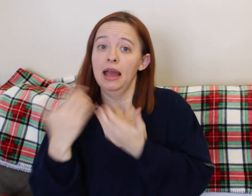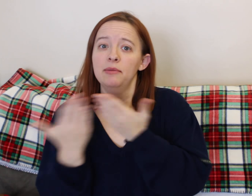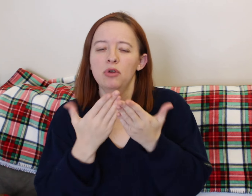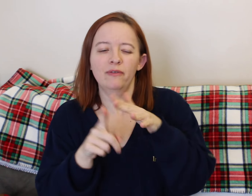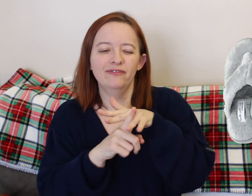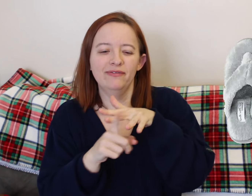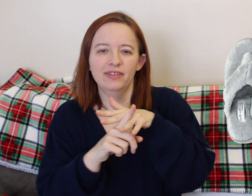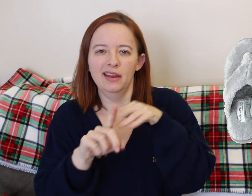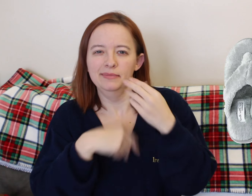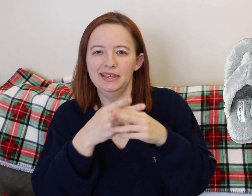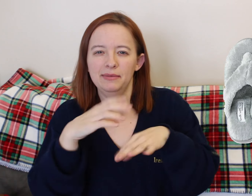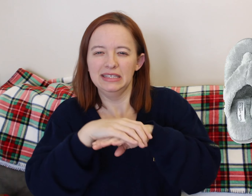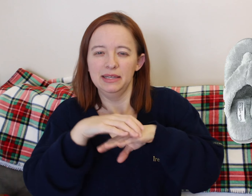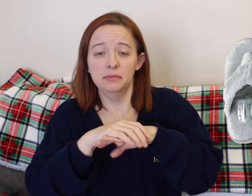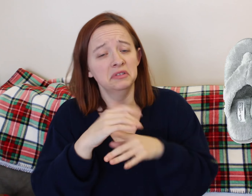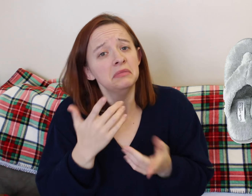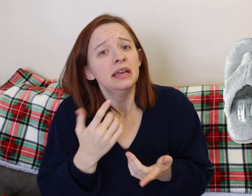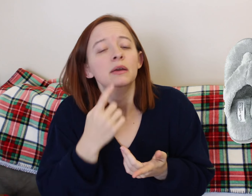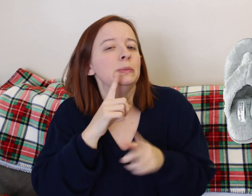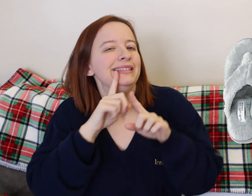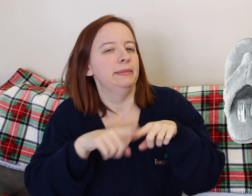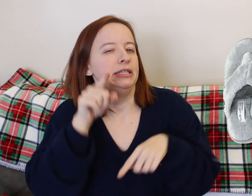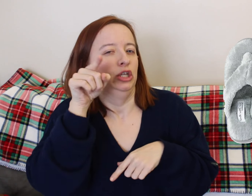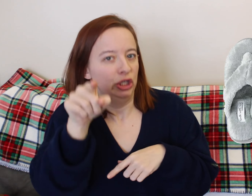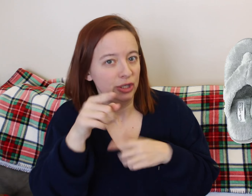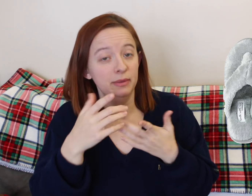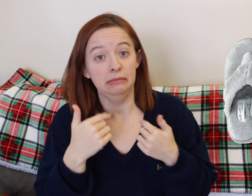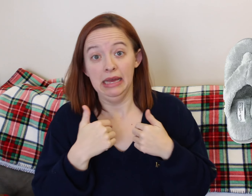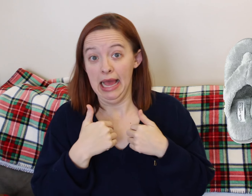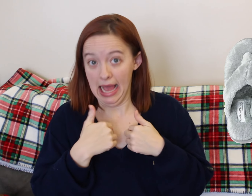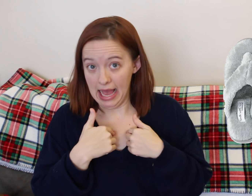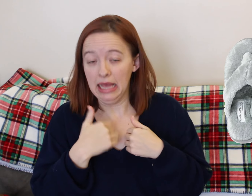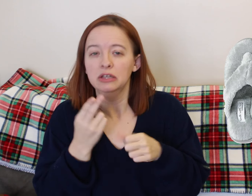So I think we ended staying in the same thing for almost like the whole time. Well... but I mean it was fine.